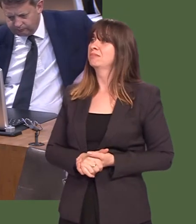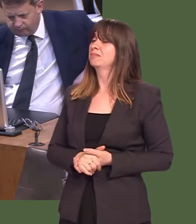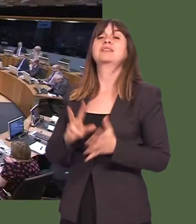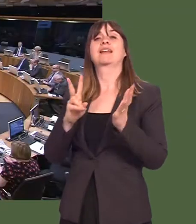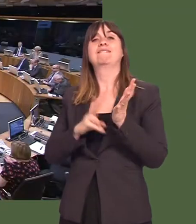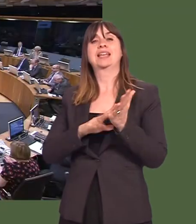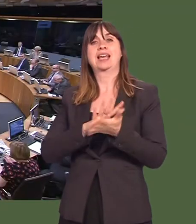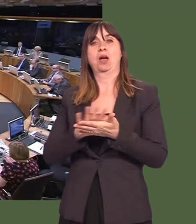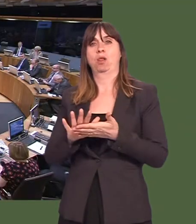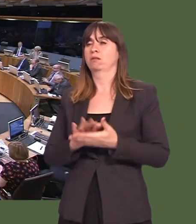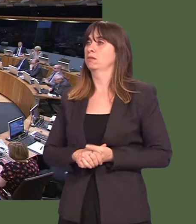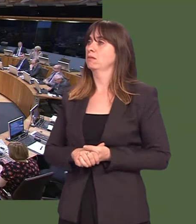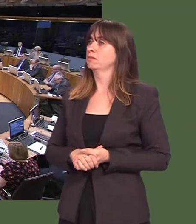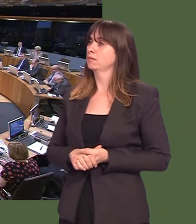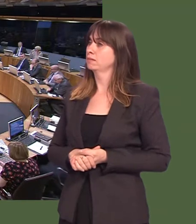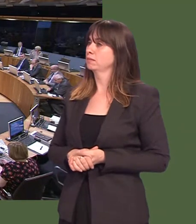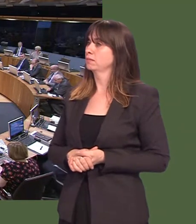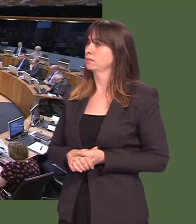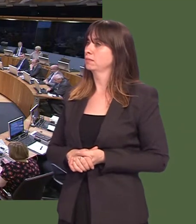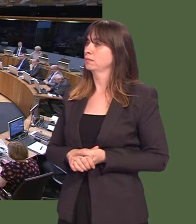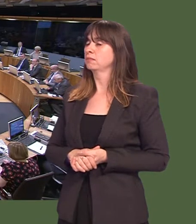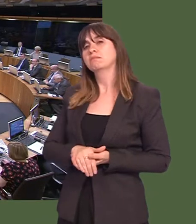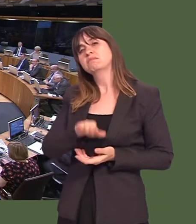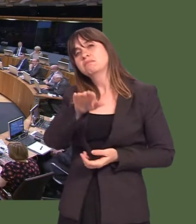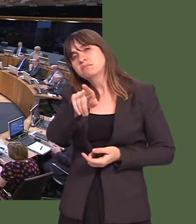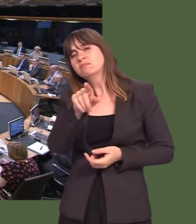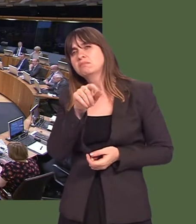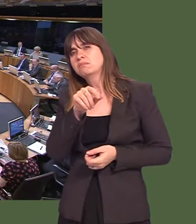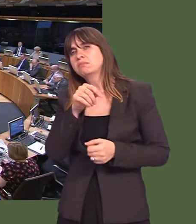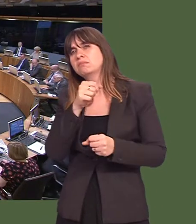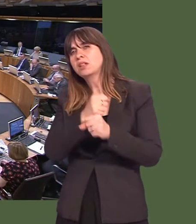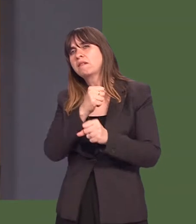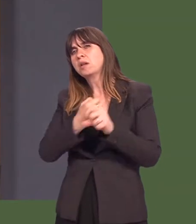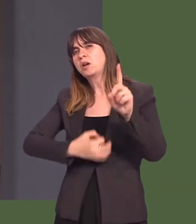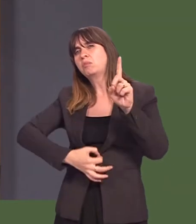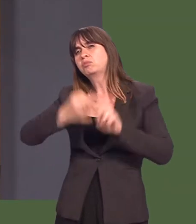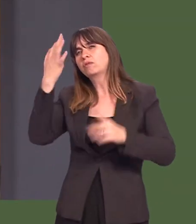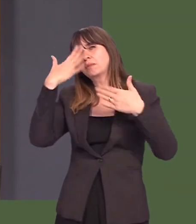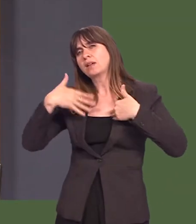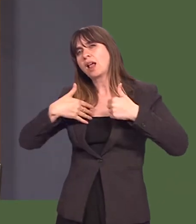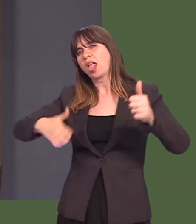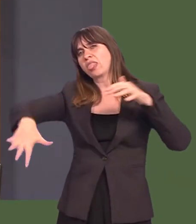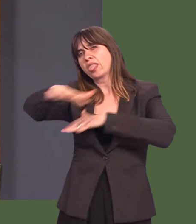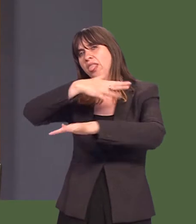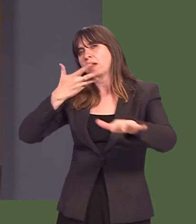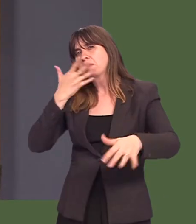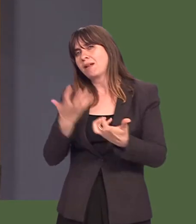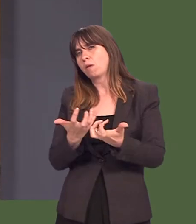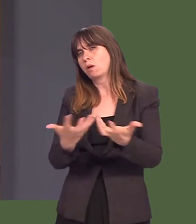Vikki Howells: 5. Will the First Minister outline the actions the Welsh Government is taking to improve the mental health of people in Wales?